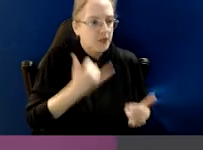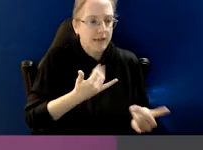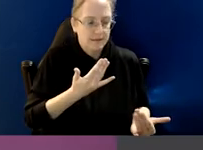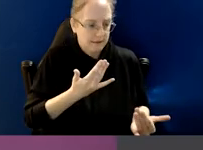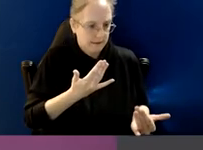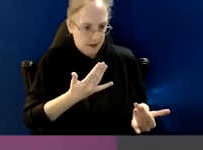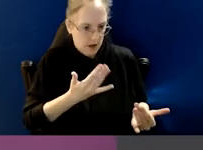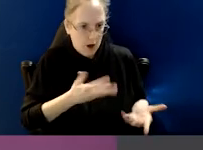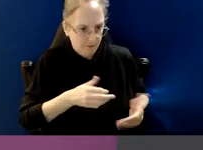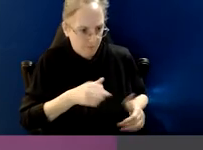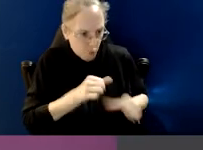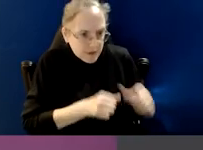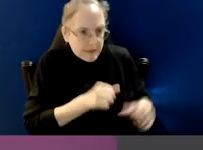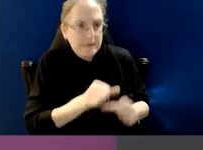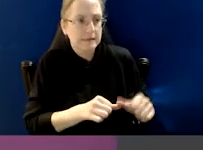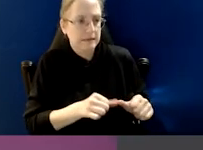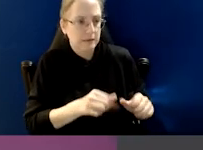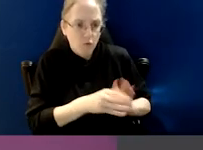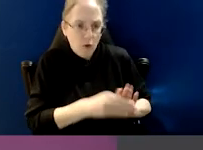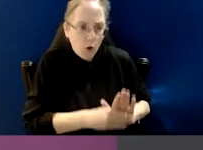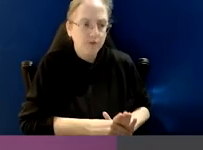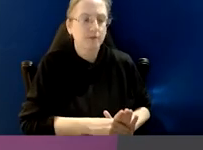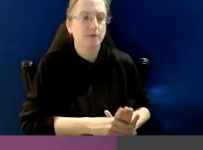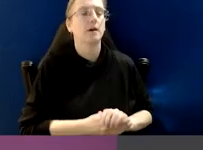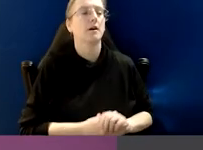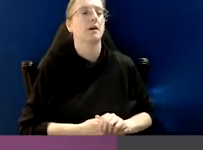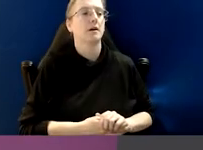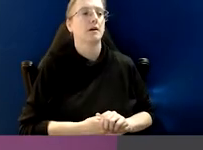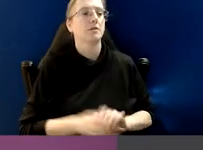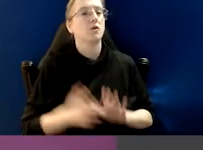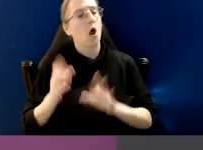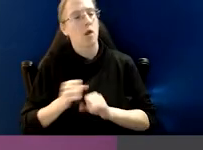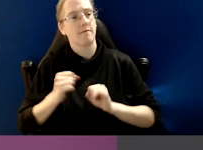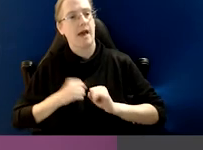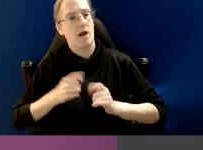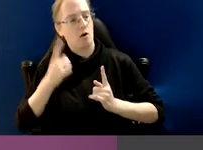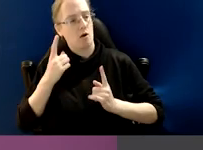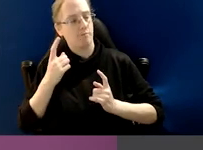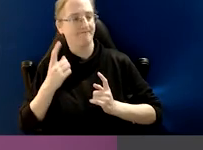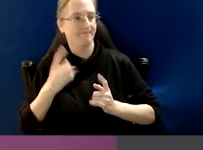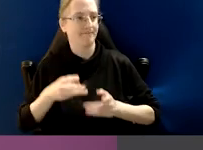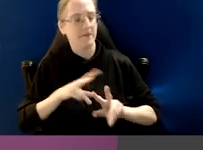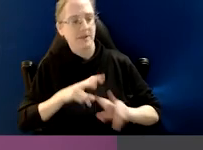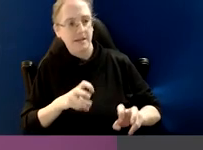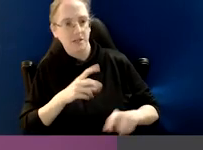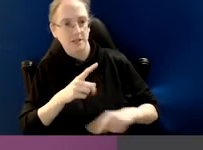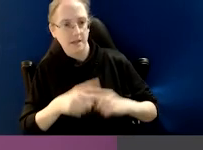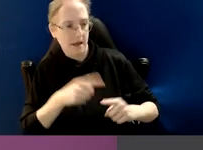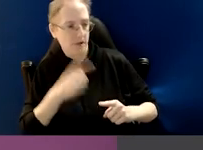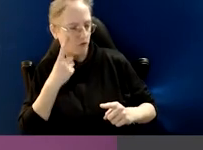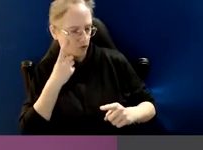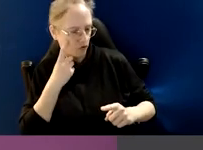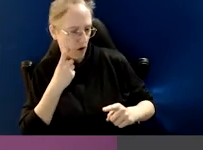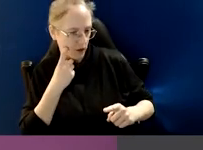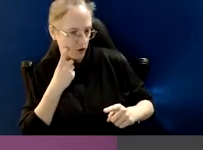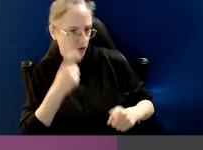A lot of our work is around prevention, so identifying red flags, the sorts of cultural features which can